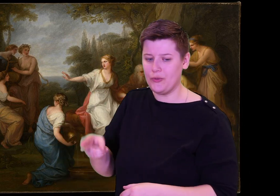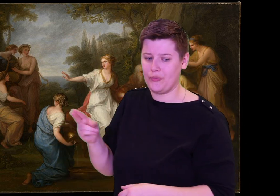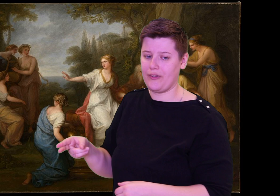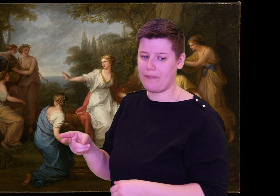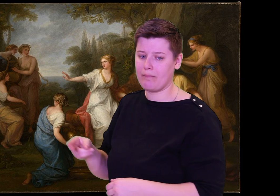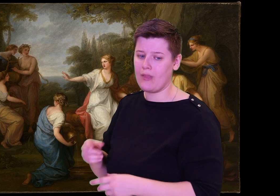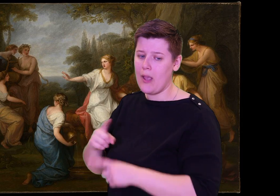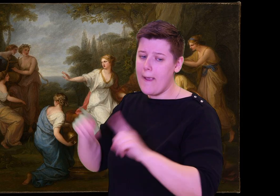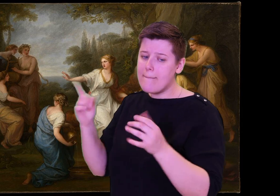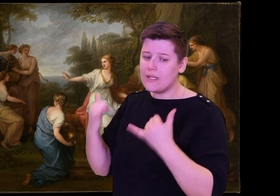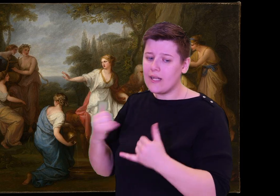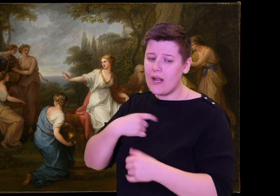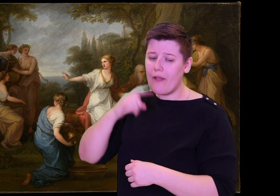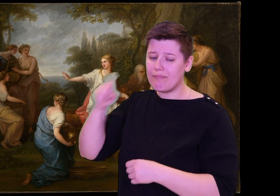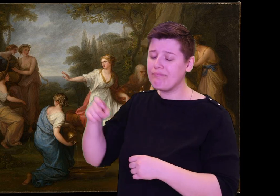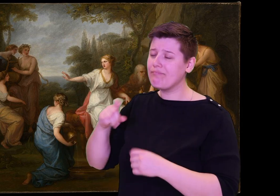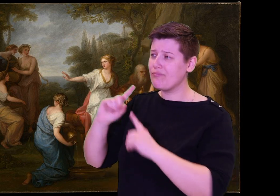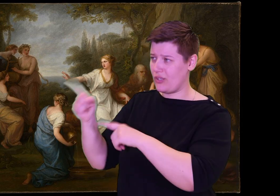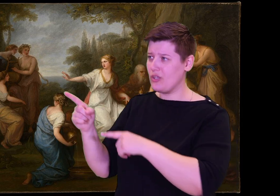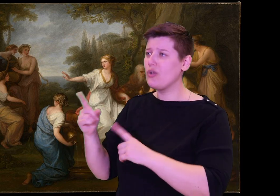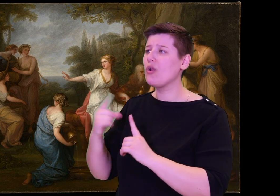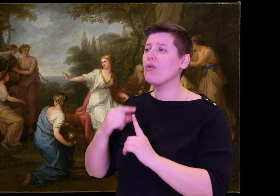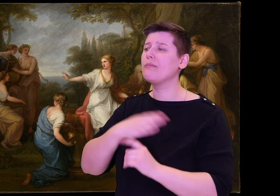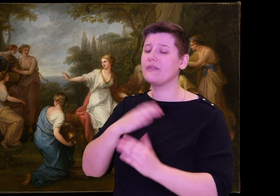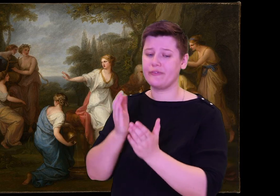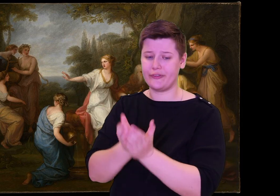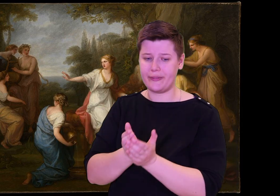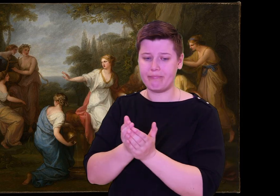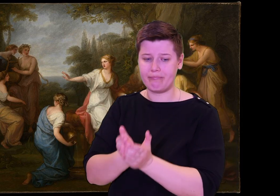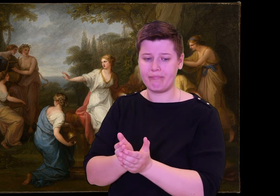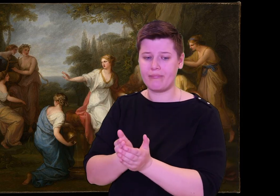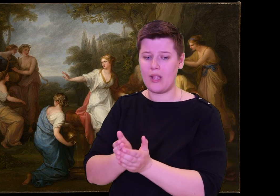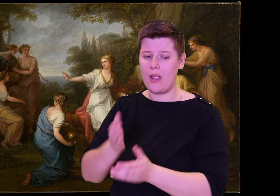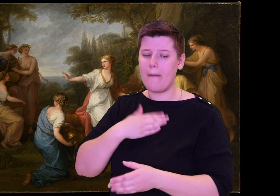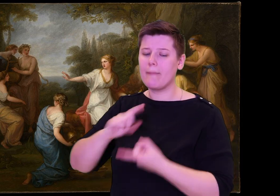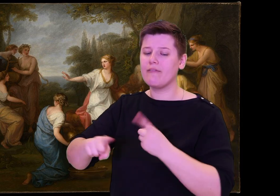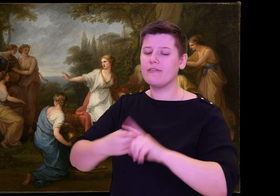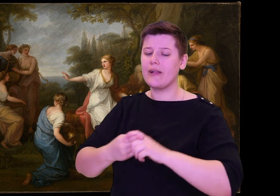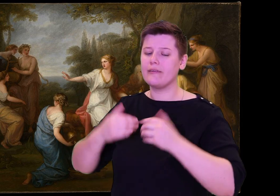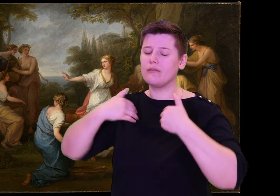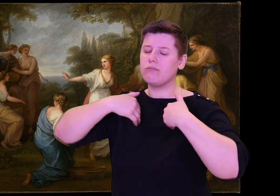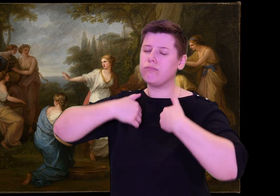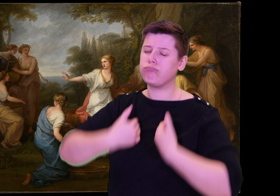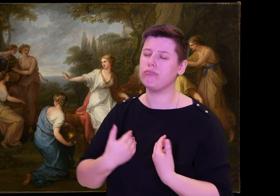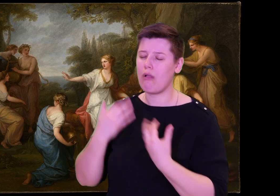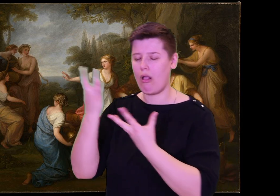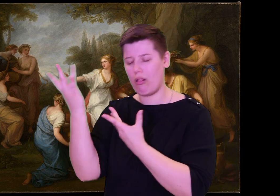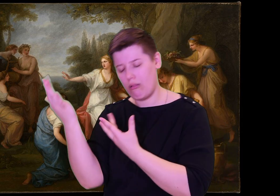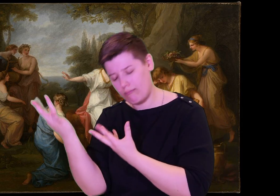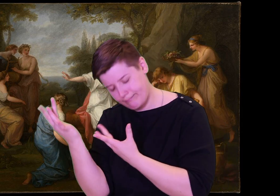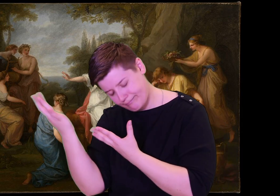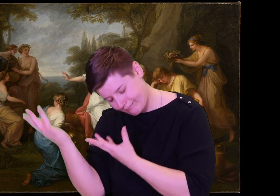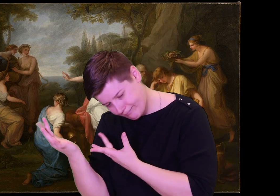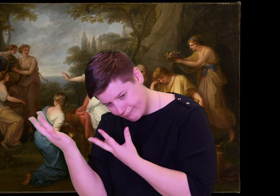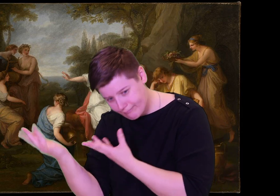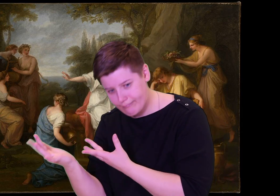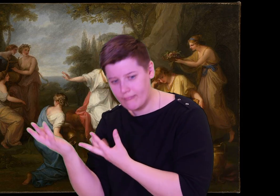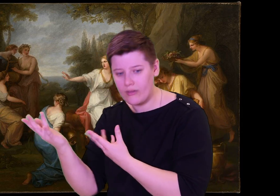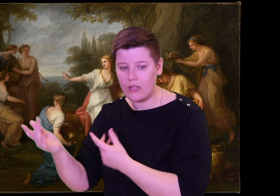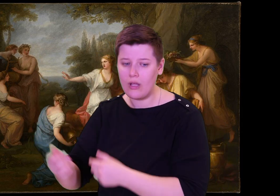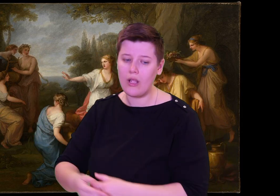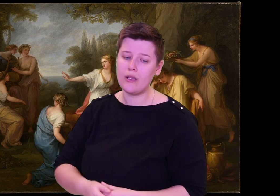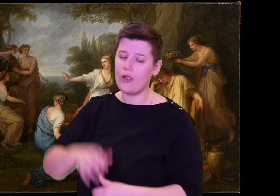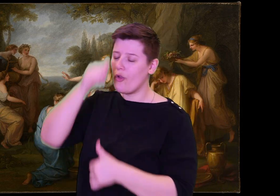Dear boy, I see how big and tall you are. Be brave, and win yourself a lasting name.